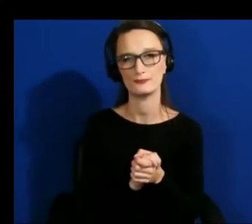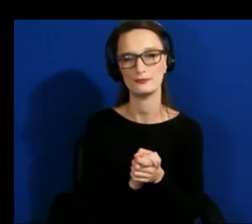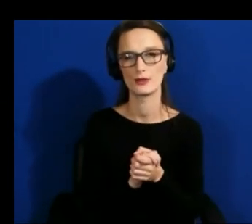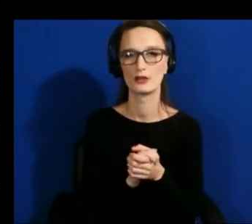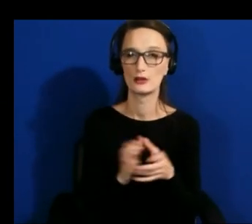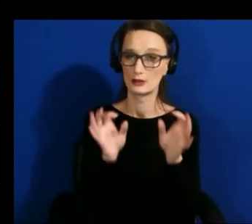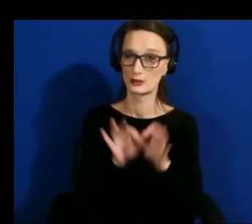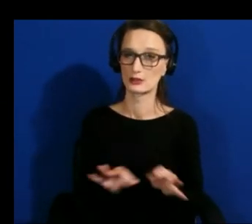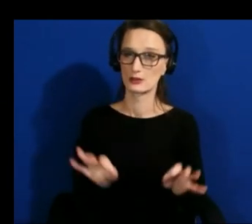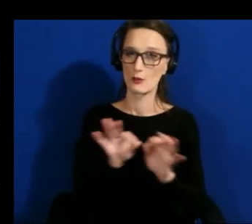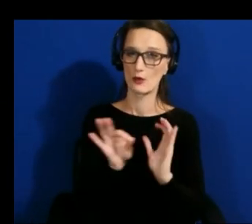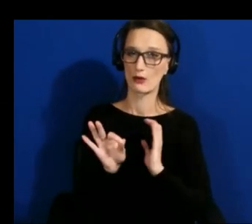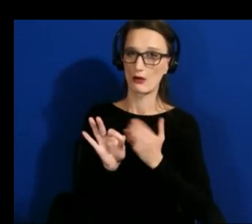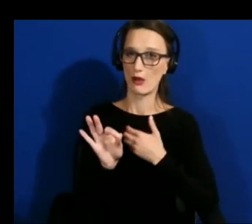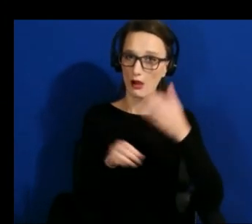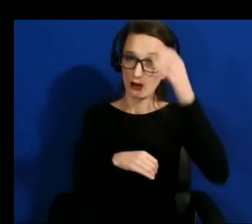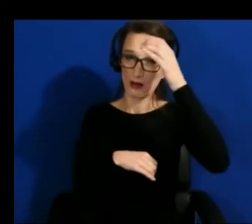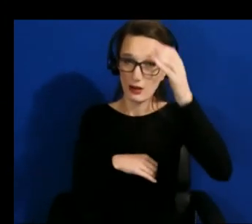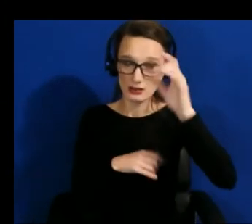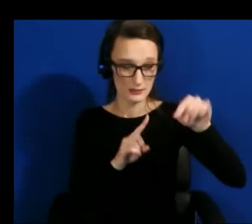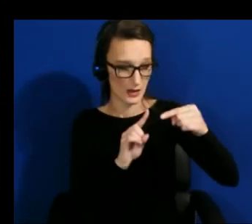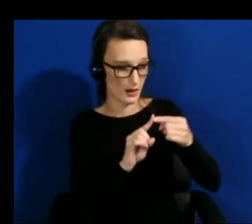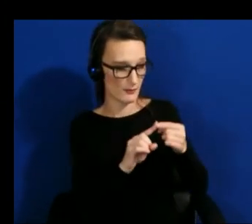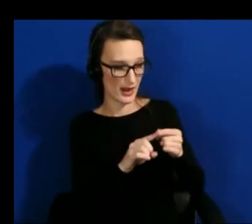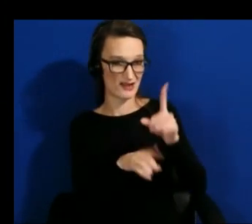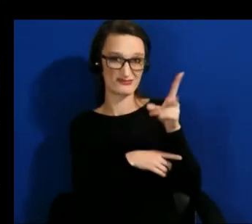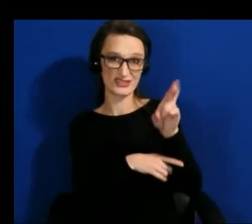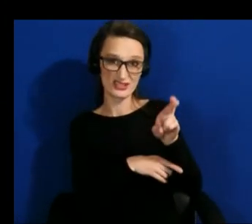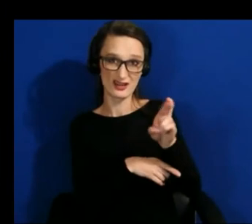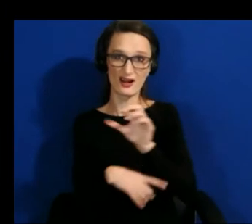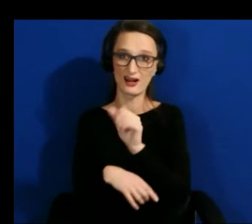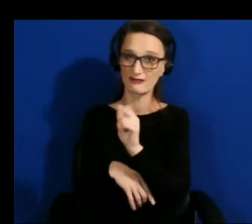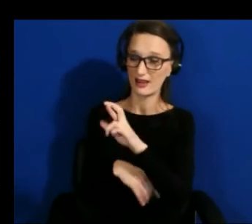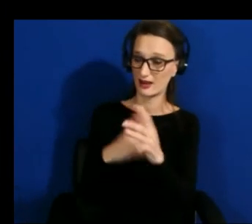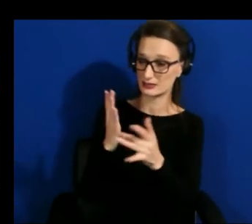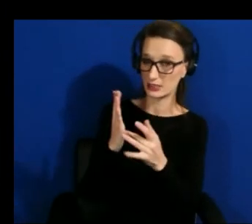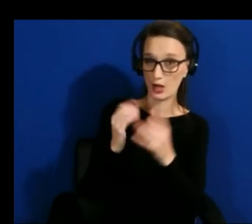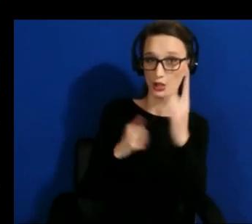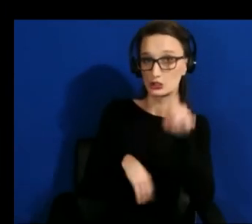what vr and ar technologies really should be in a lot of these different instances